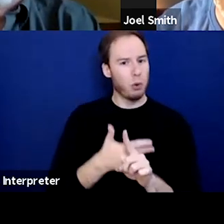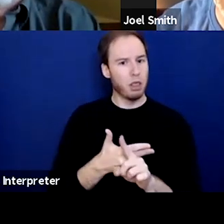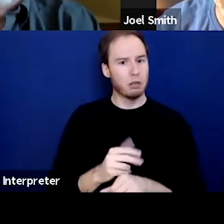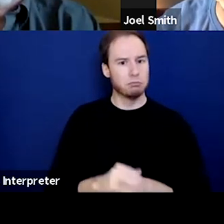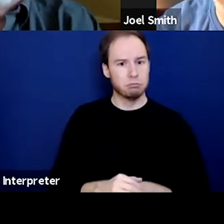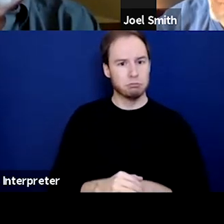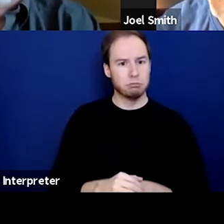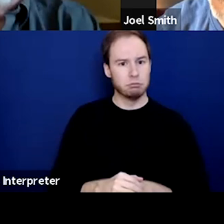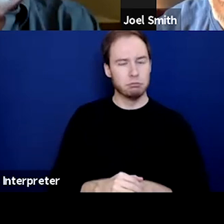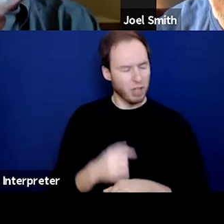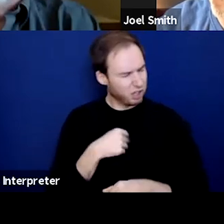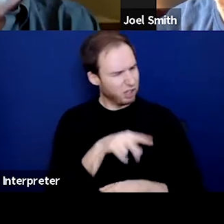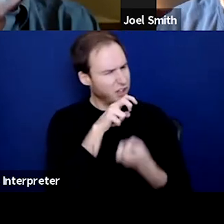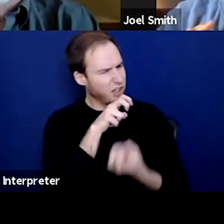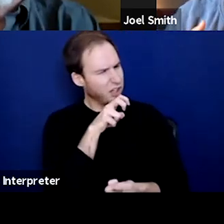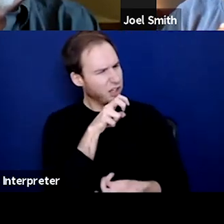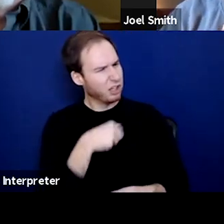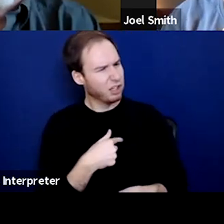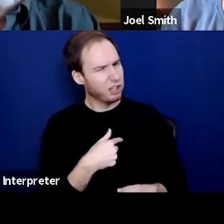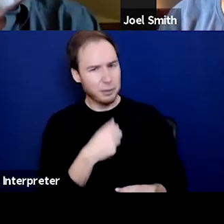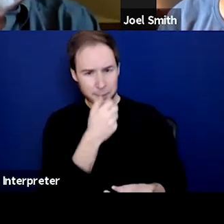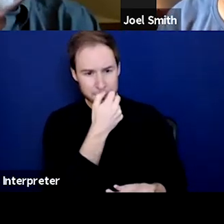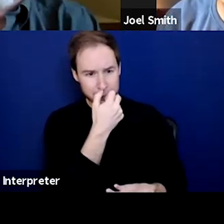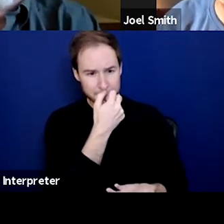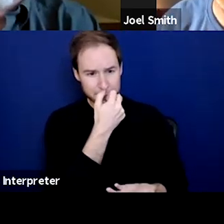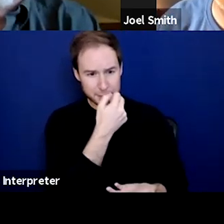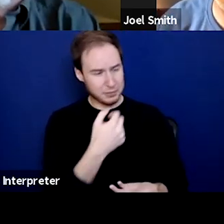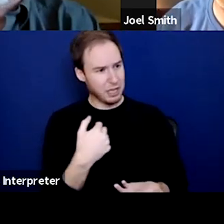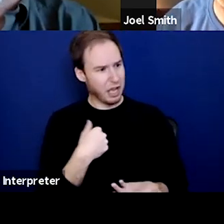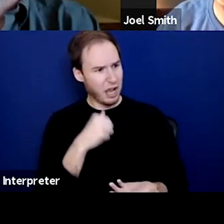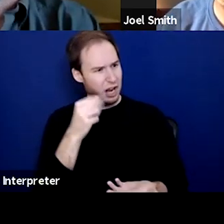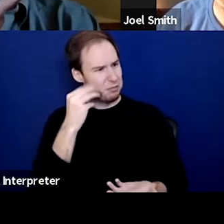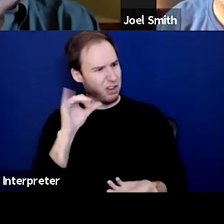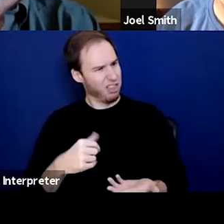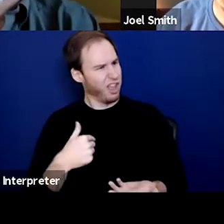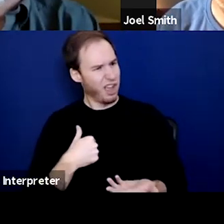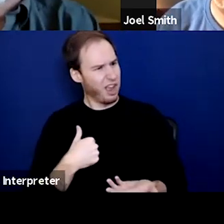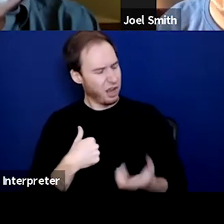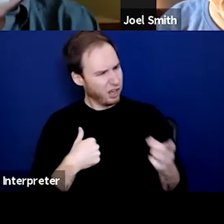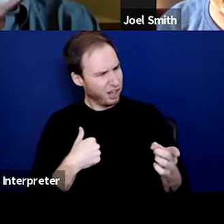And I was, "What?" Now, I didn't have to go through that, but I'm like, "Oh, that can't be right.